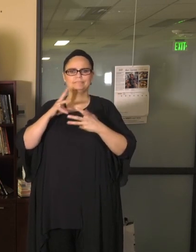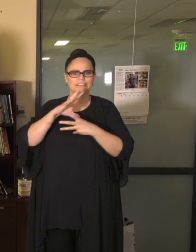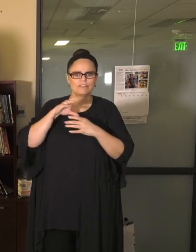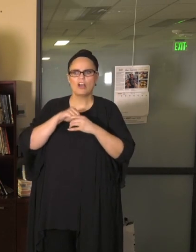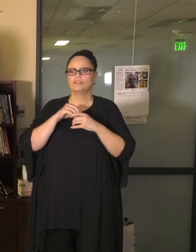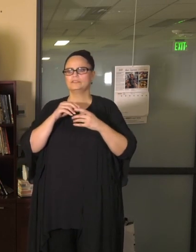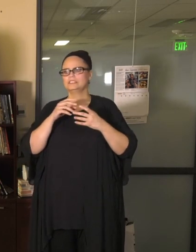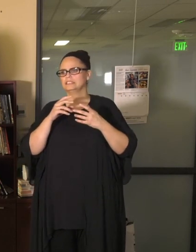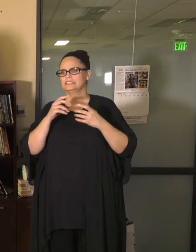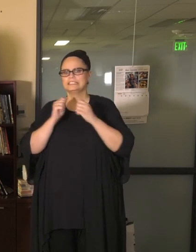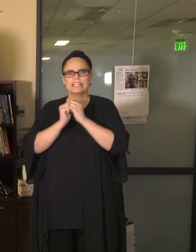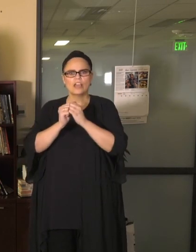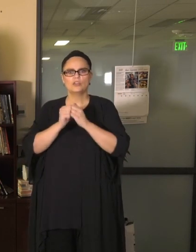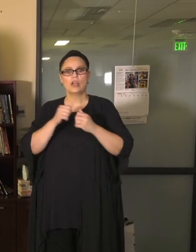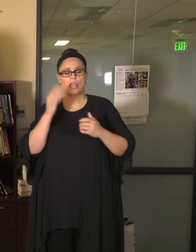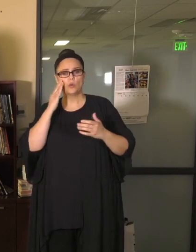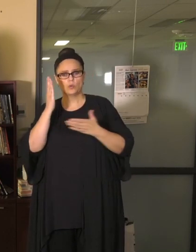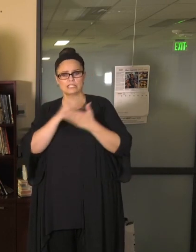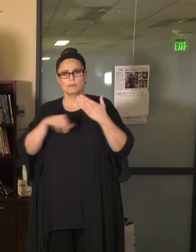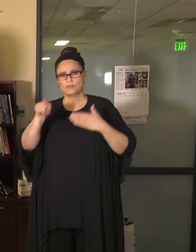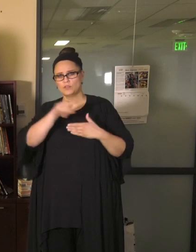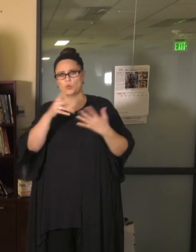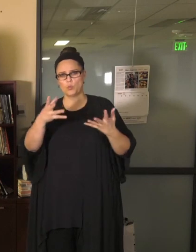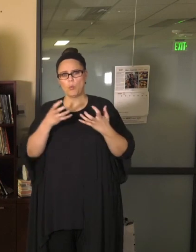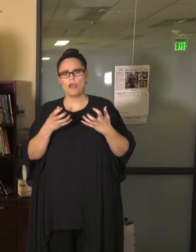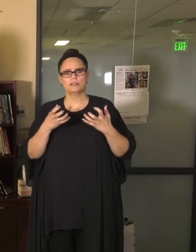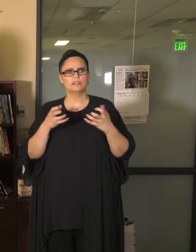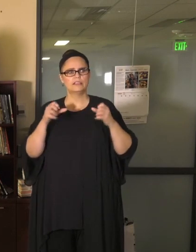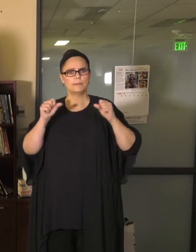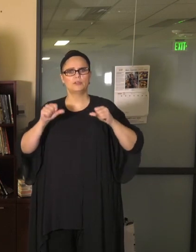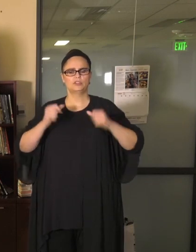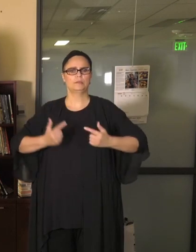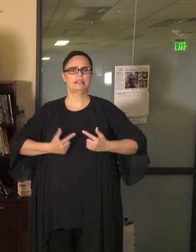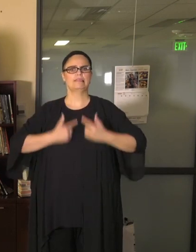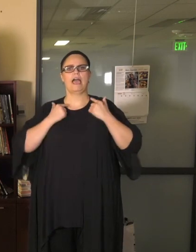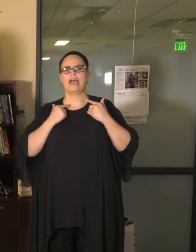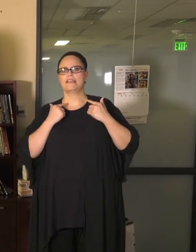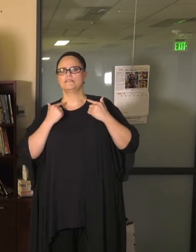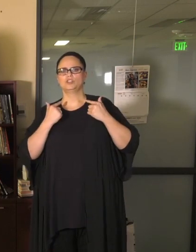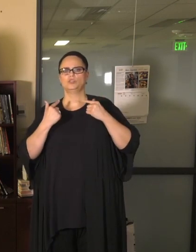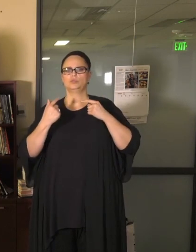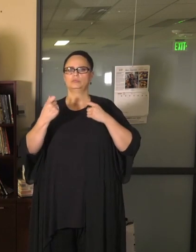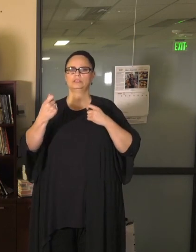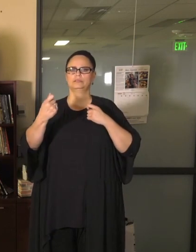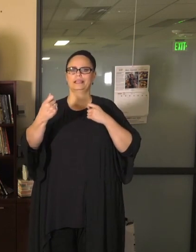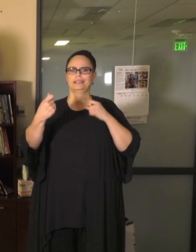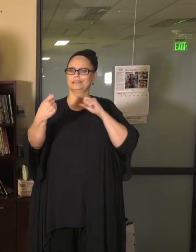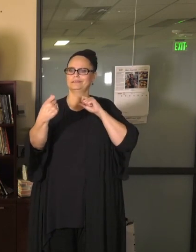updates and capabilities to ask questions that are live and we will be looking into some of that technology as we move forward